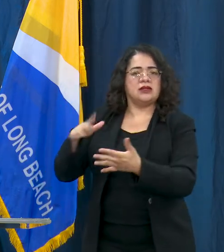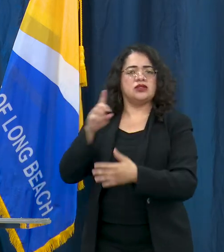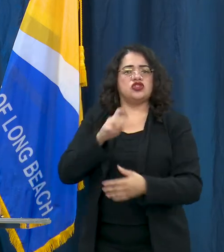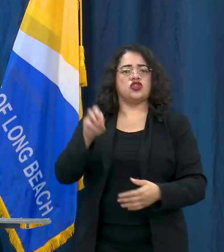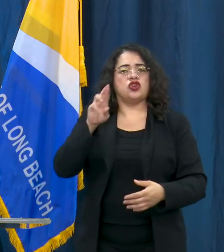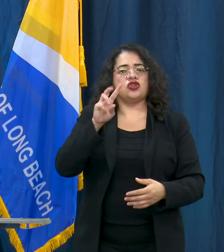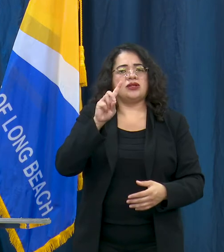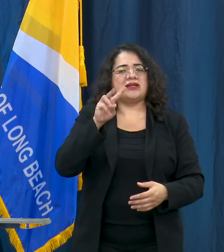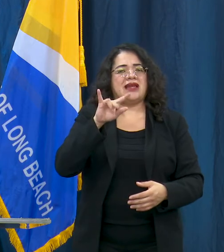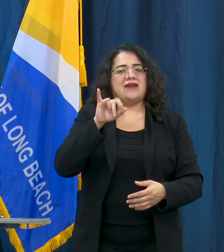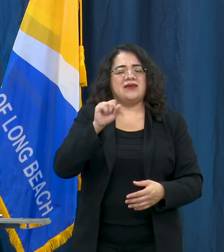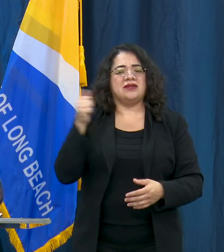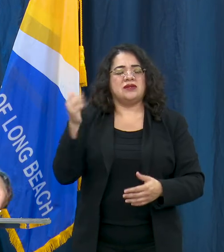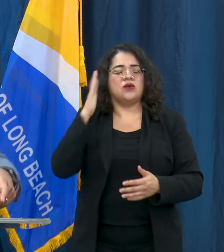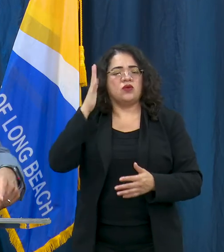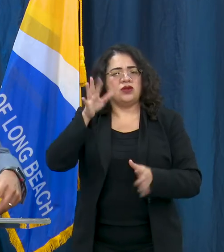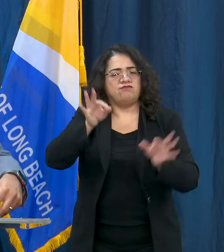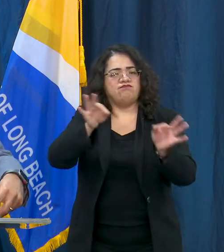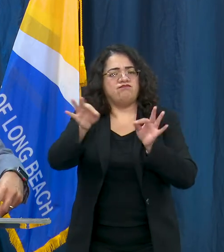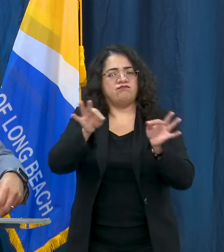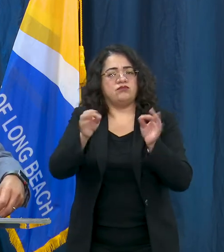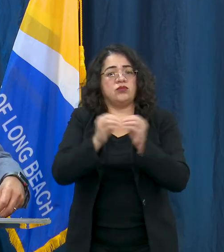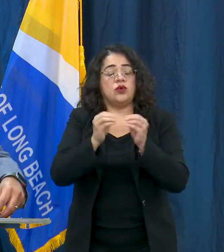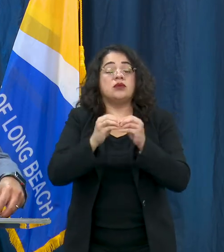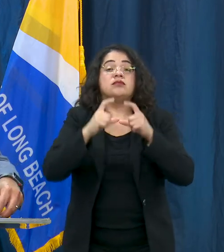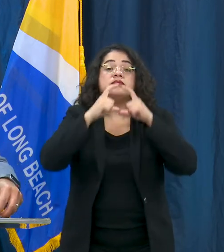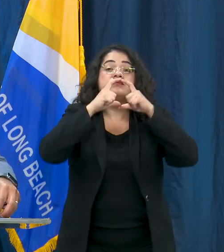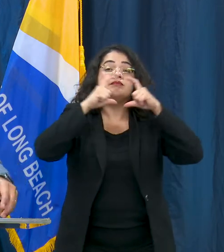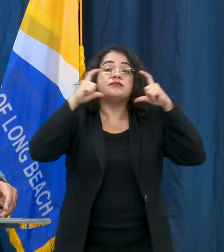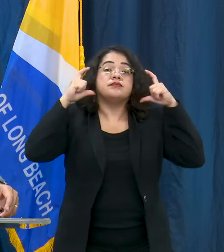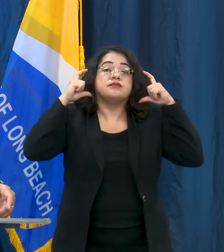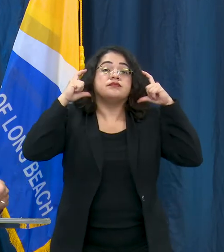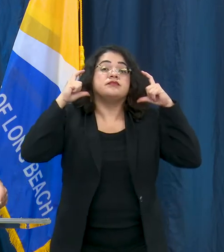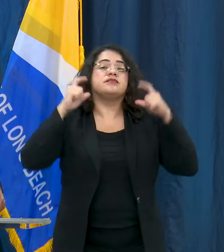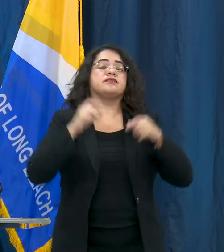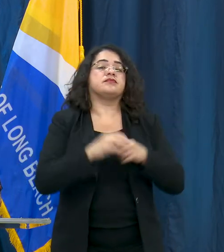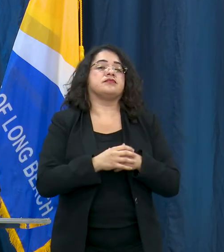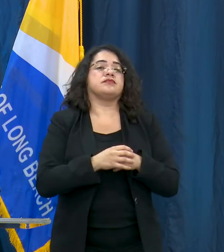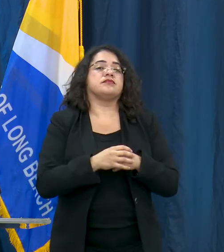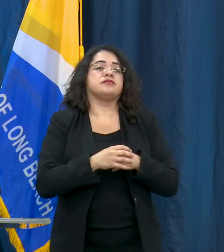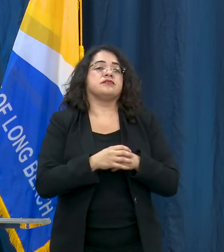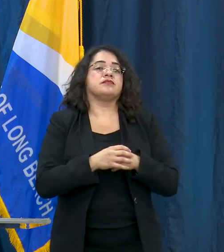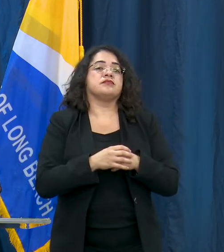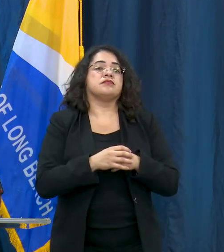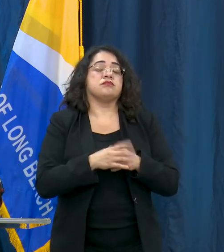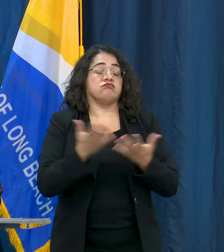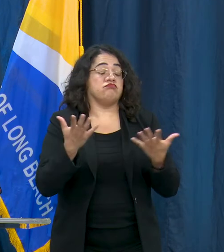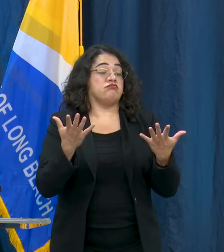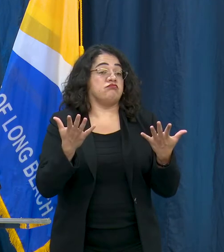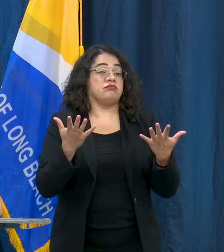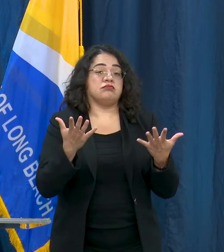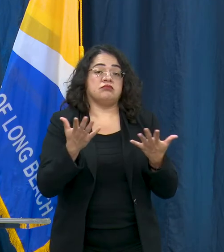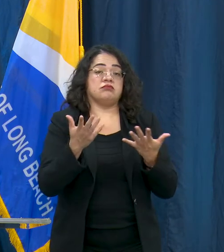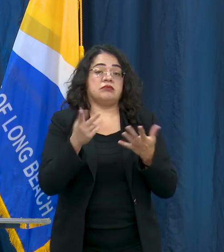will tell you that wearing face covers and masks is more important than ever. As more and more of the